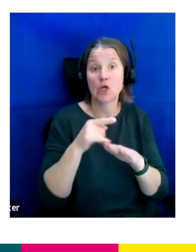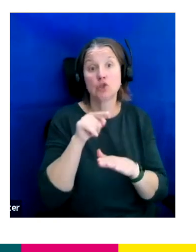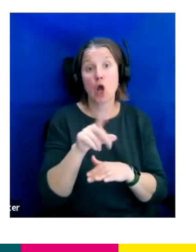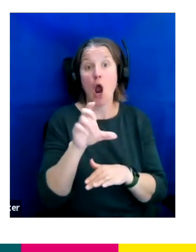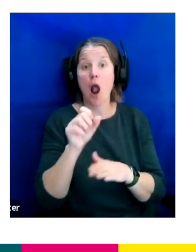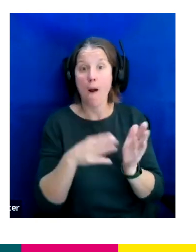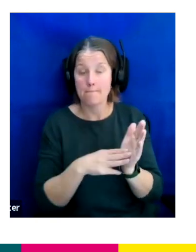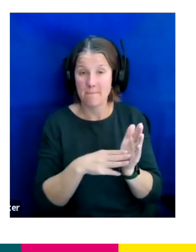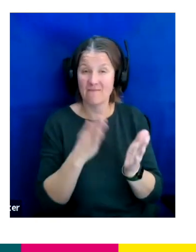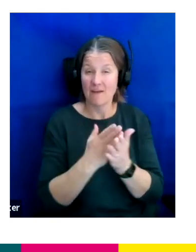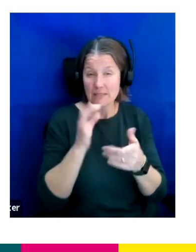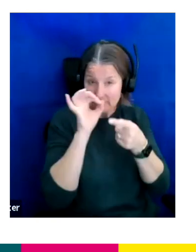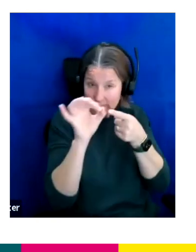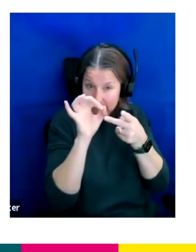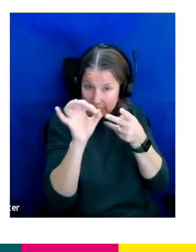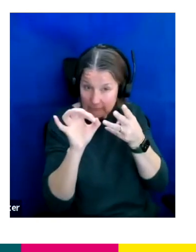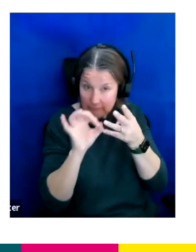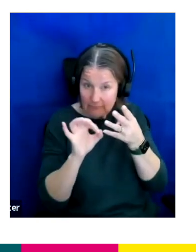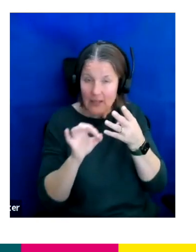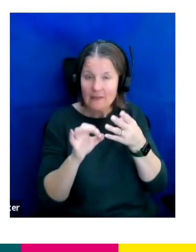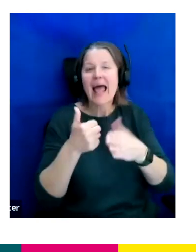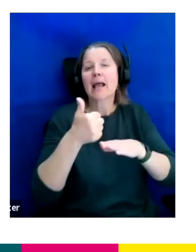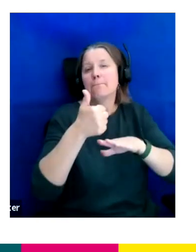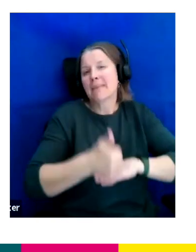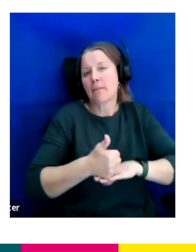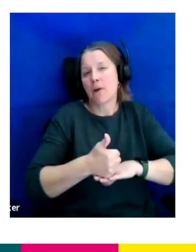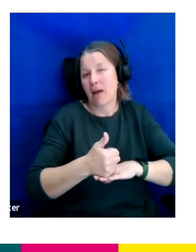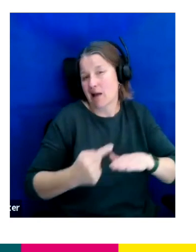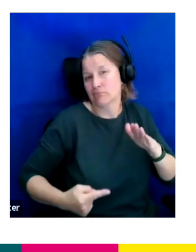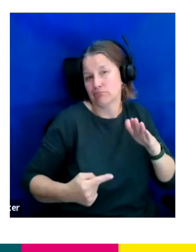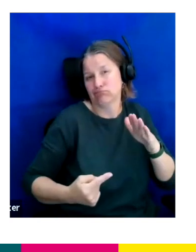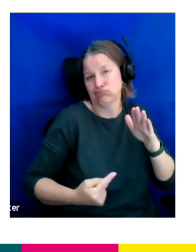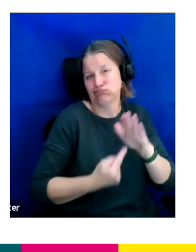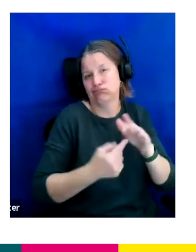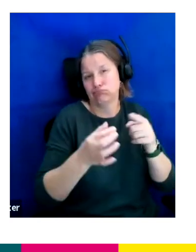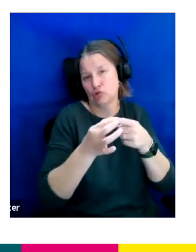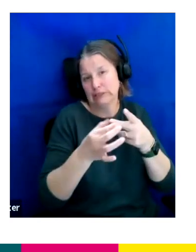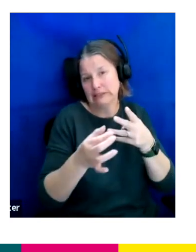explanation of the minimum and the key criteria of all of our roles across ITV.